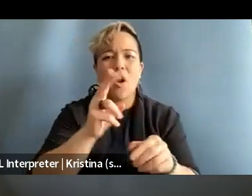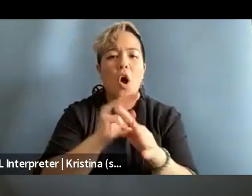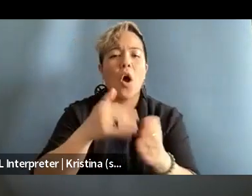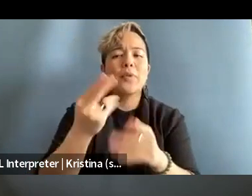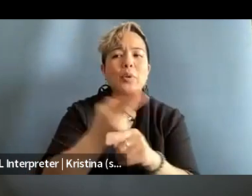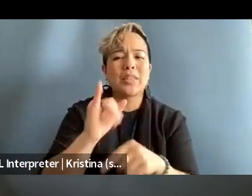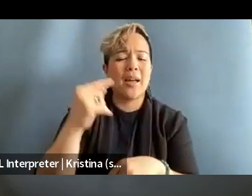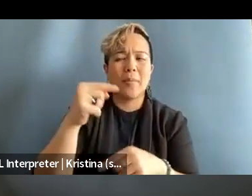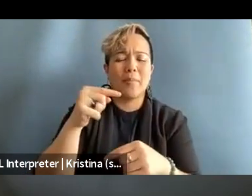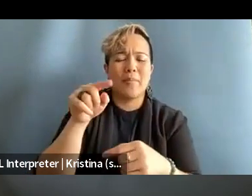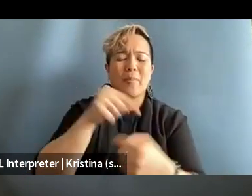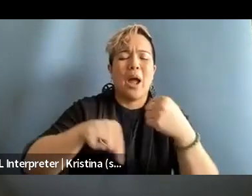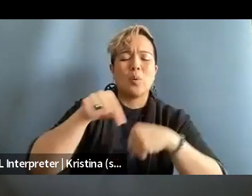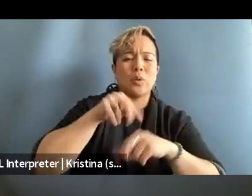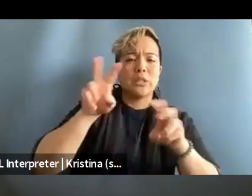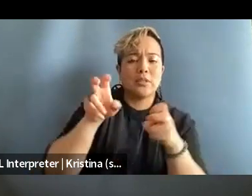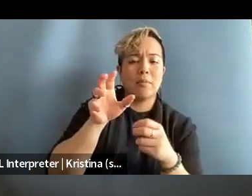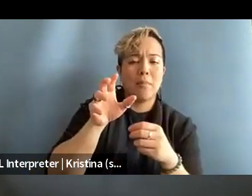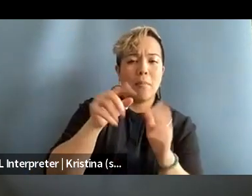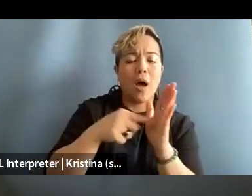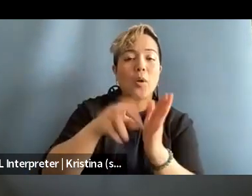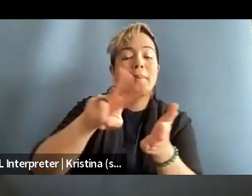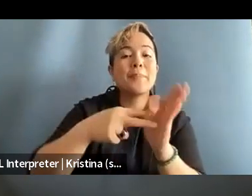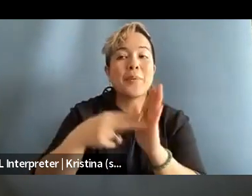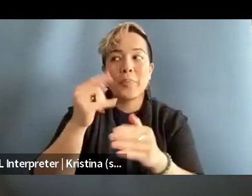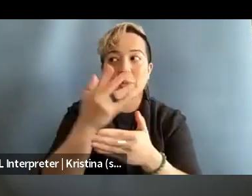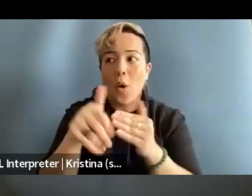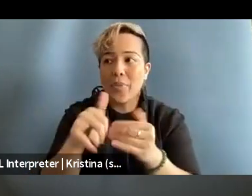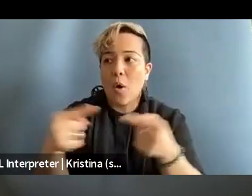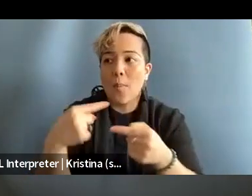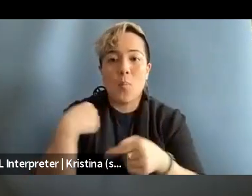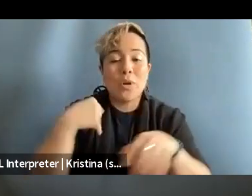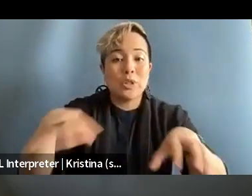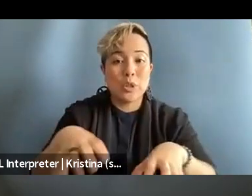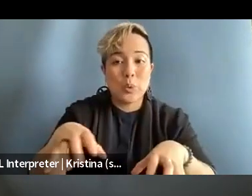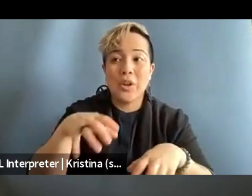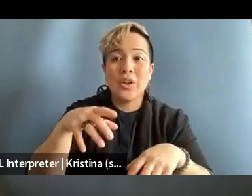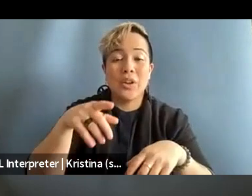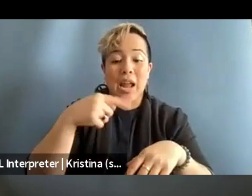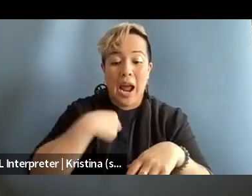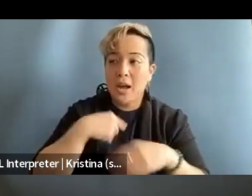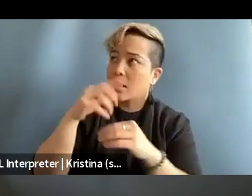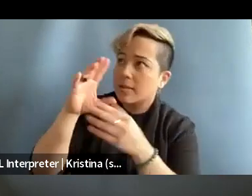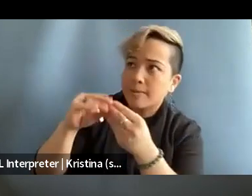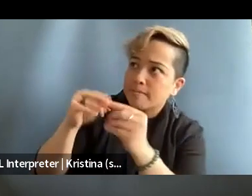that like the reputational harm that we're enduring is an attack on them. You know, it's not just an attack on us.